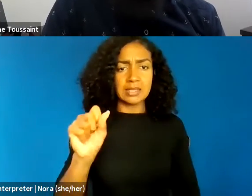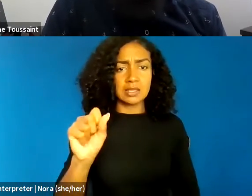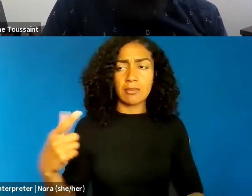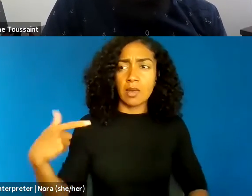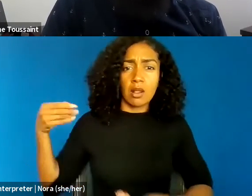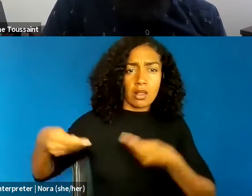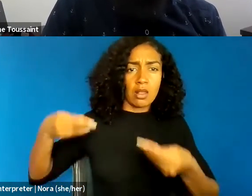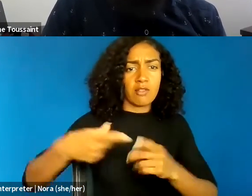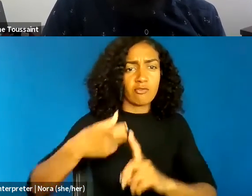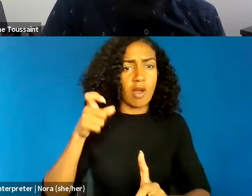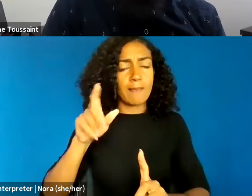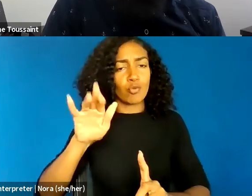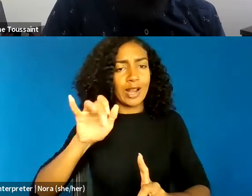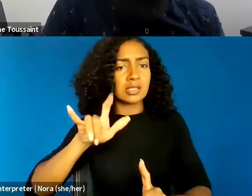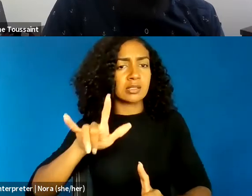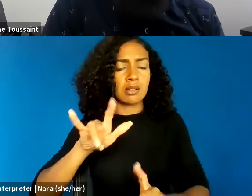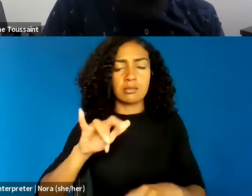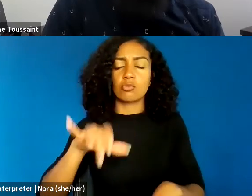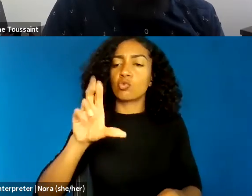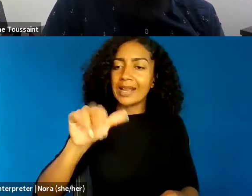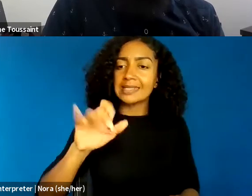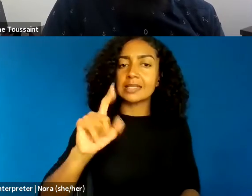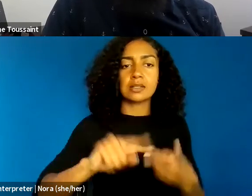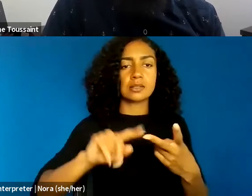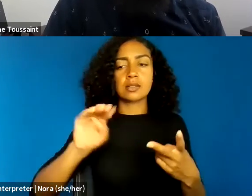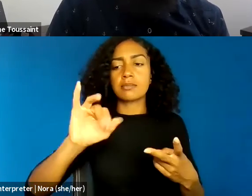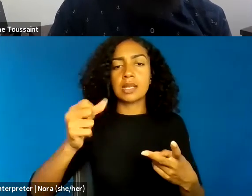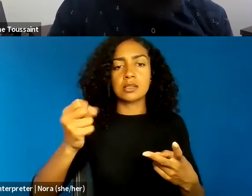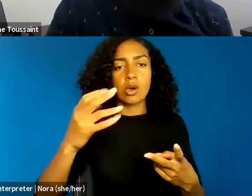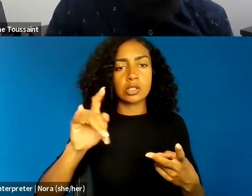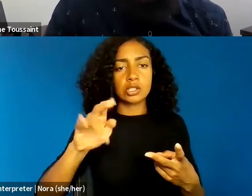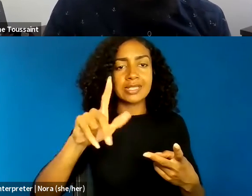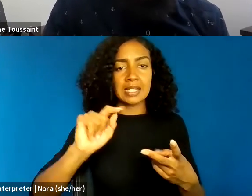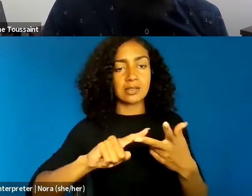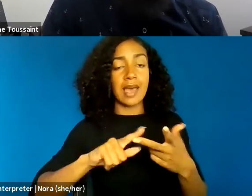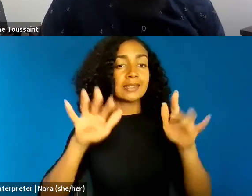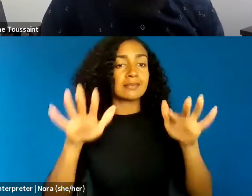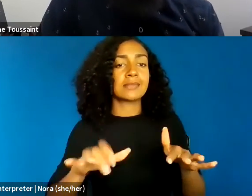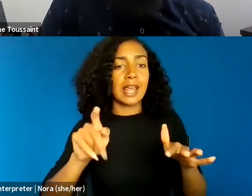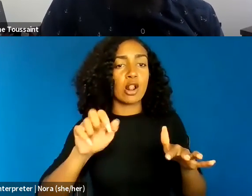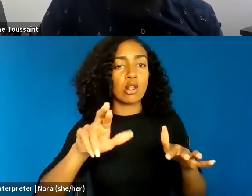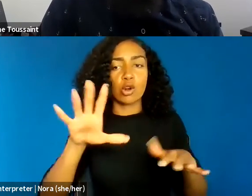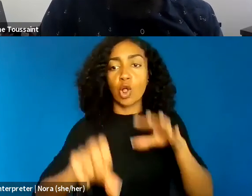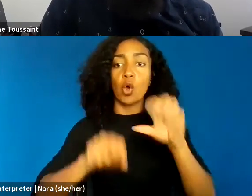and settler colonialist vision of human being? Taken together, I think these insights suggest